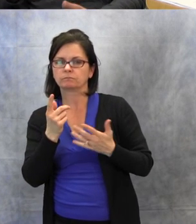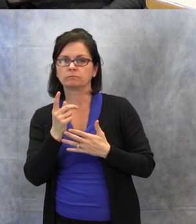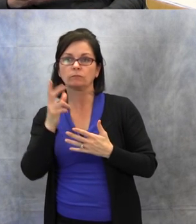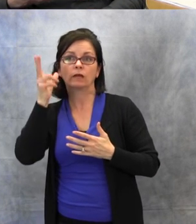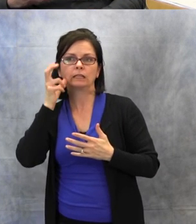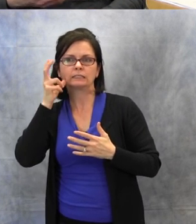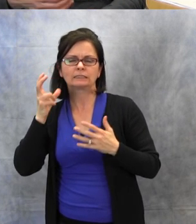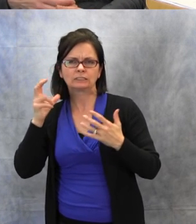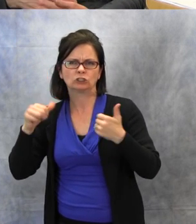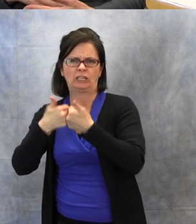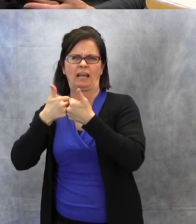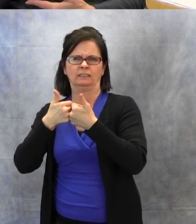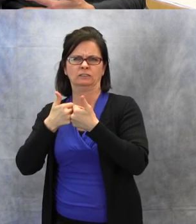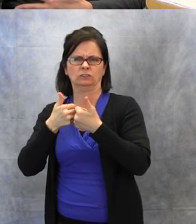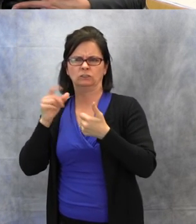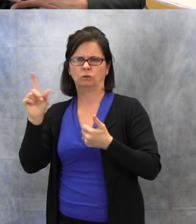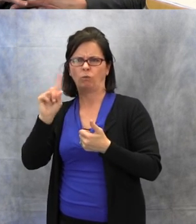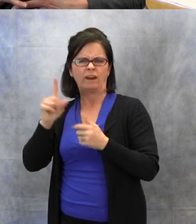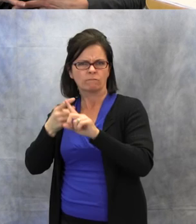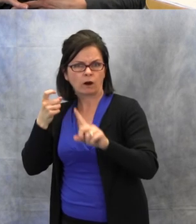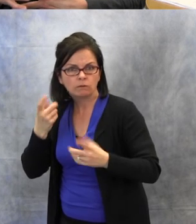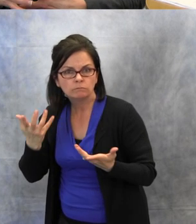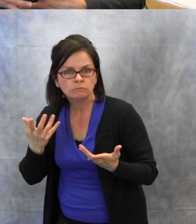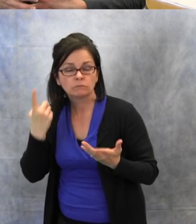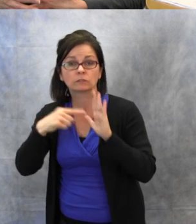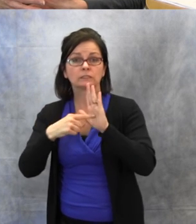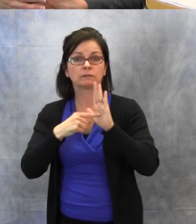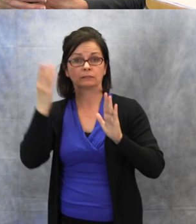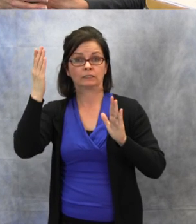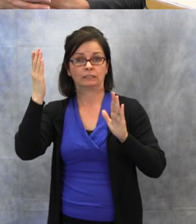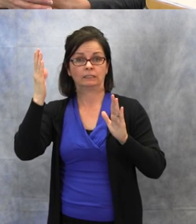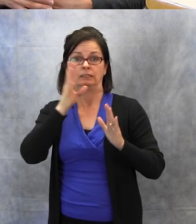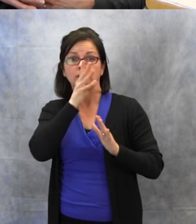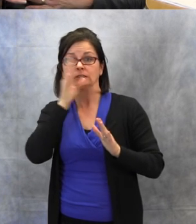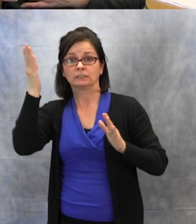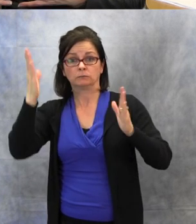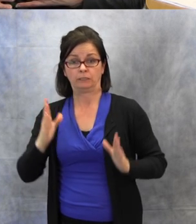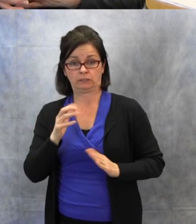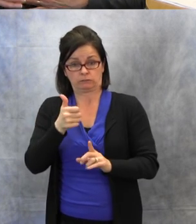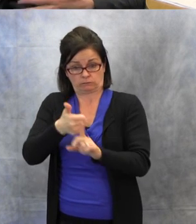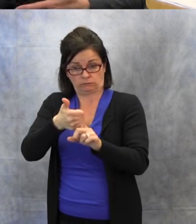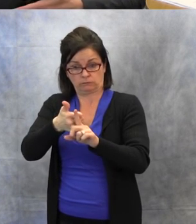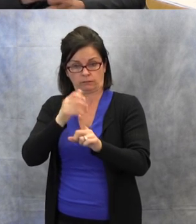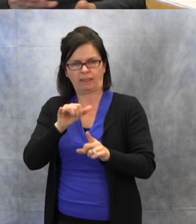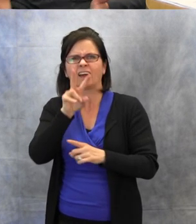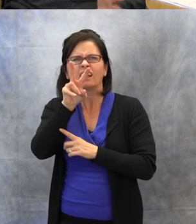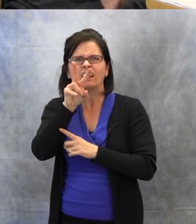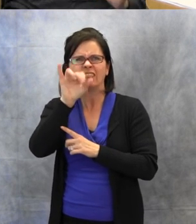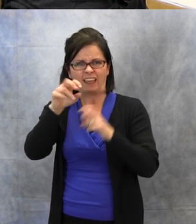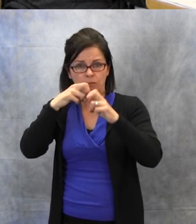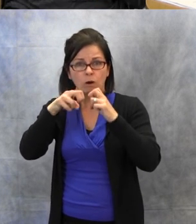to the student? Is that the listener themselves, the student? Or is it due to things that are going on